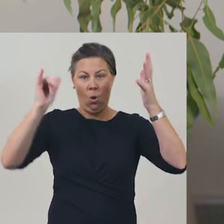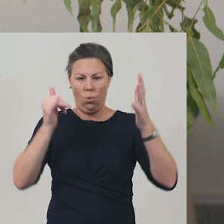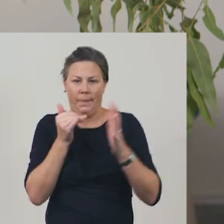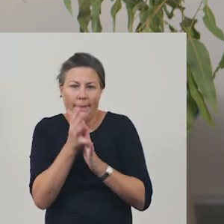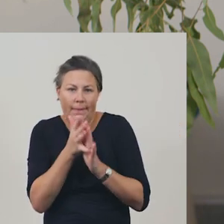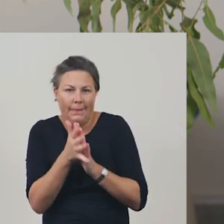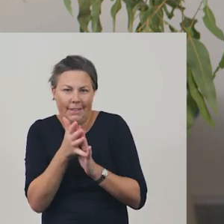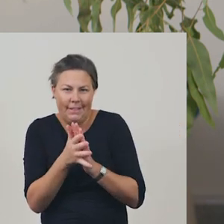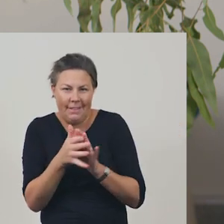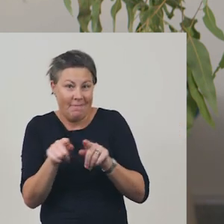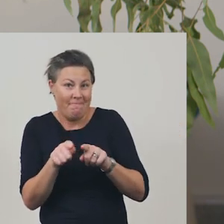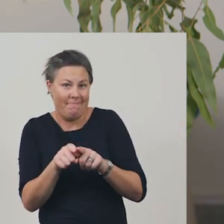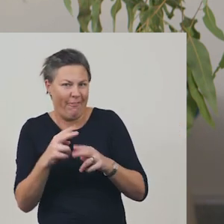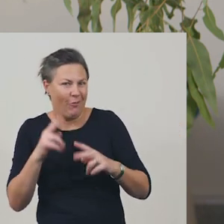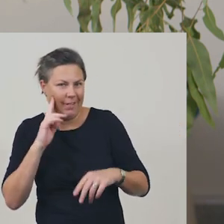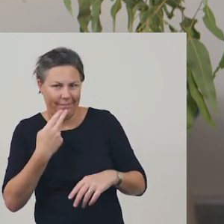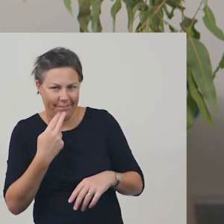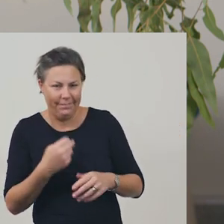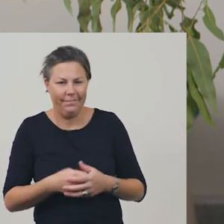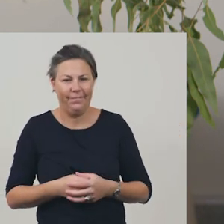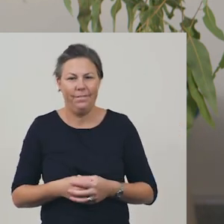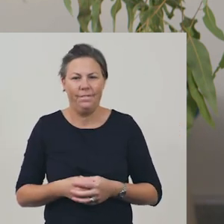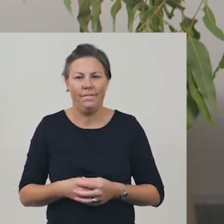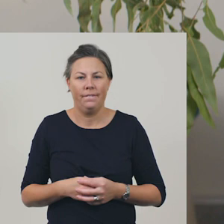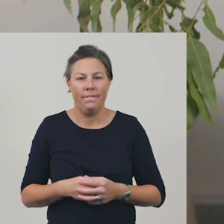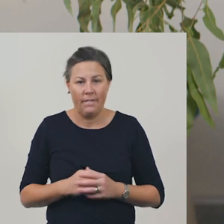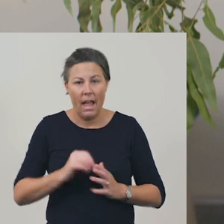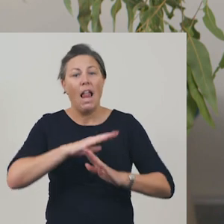Finally, I'm going to show you how to use pace to engage your listener.